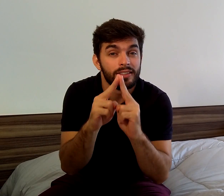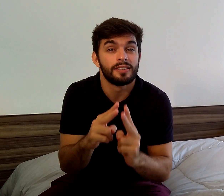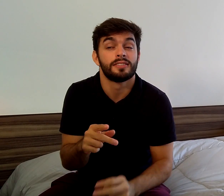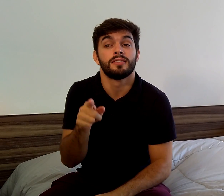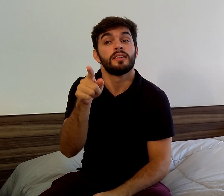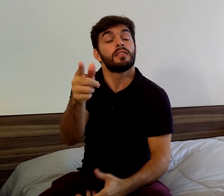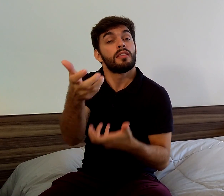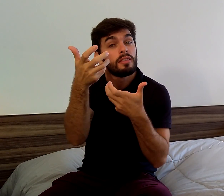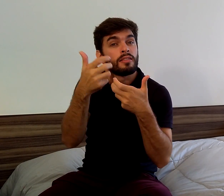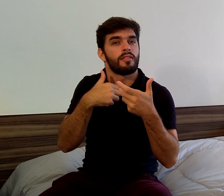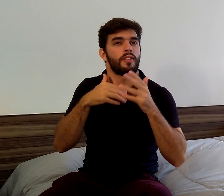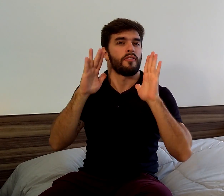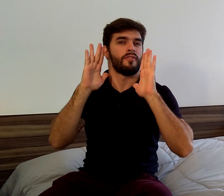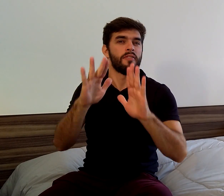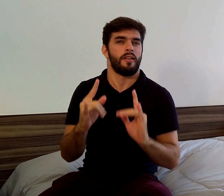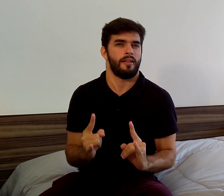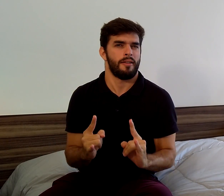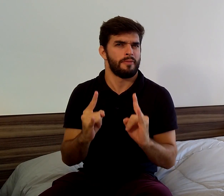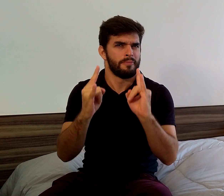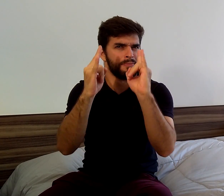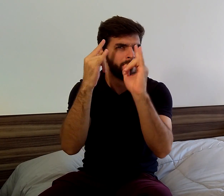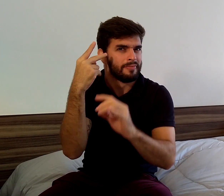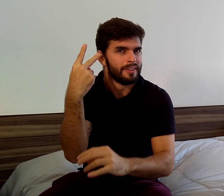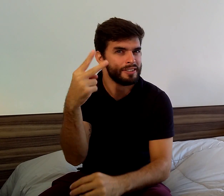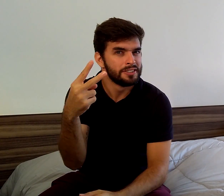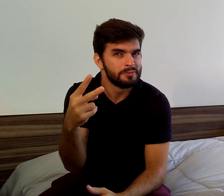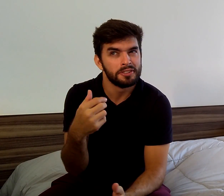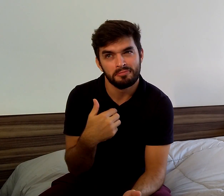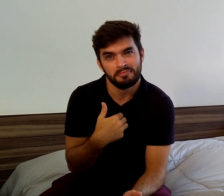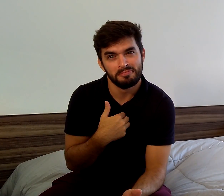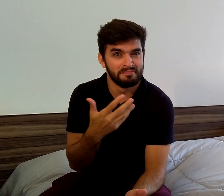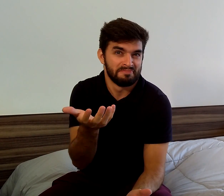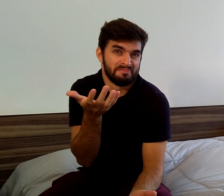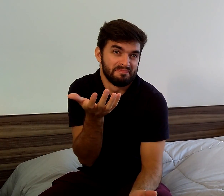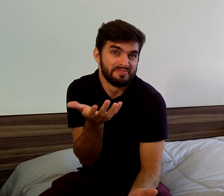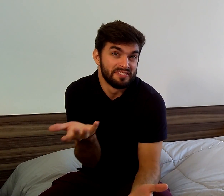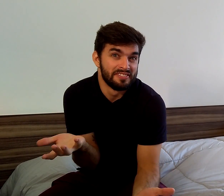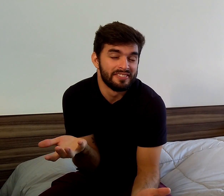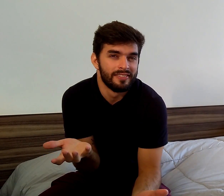that I could stay at her apartment if I want to go.